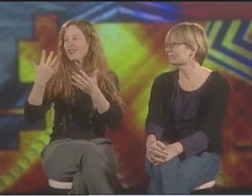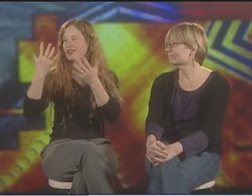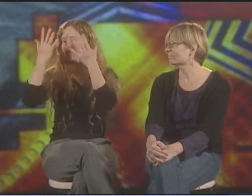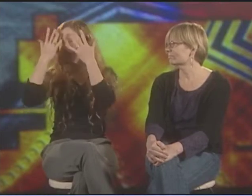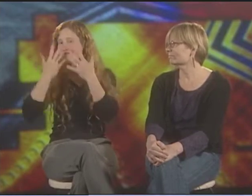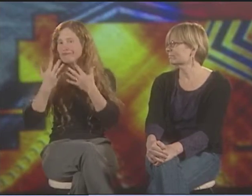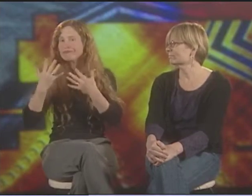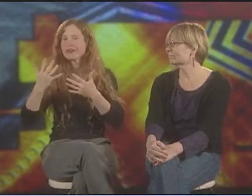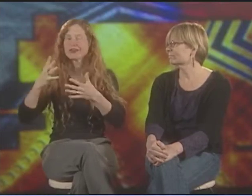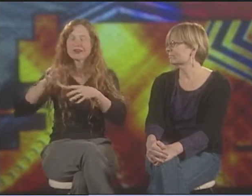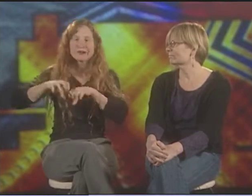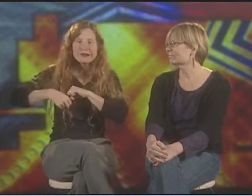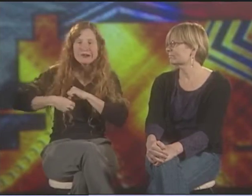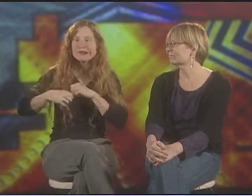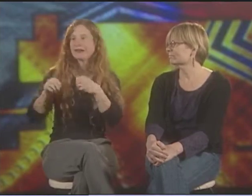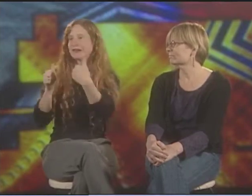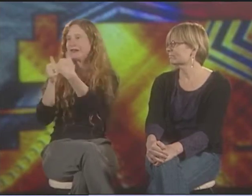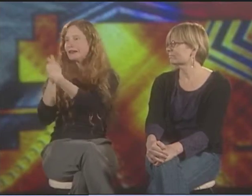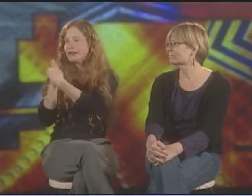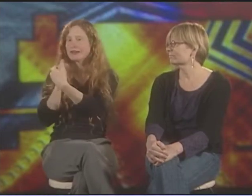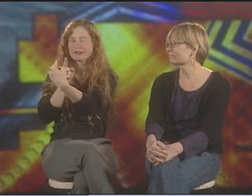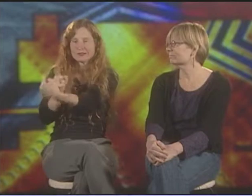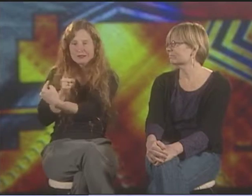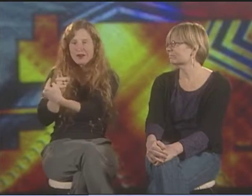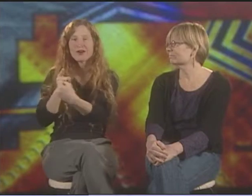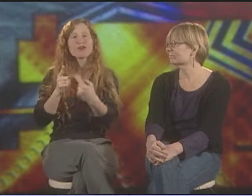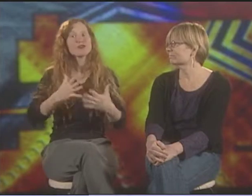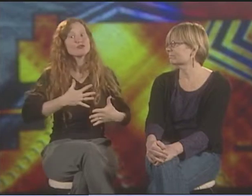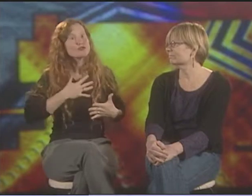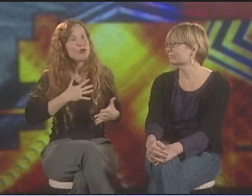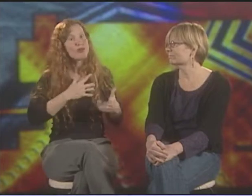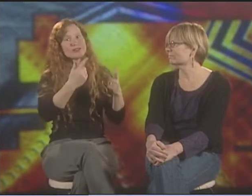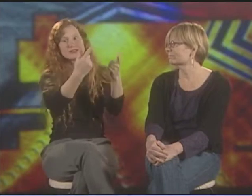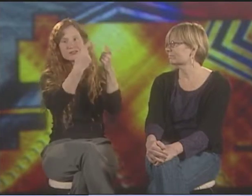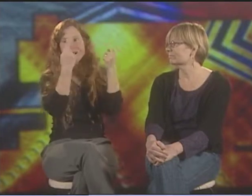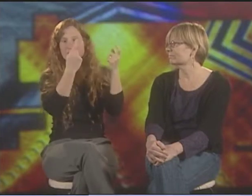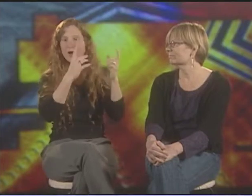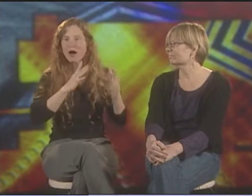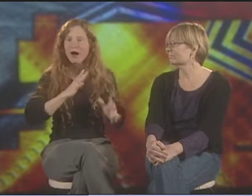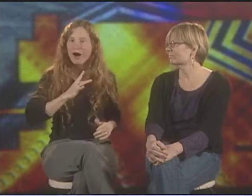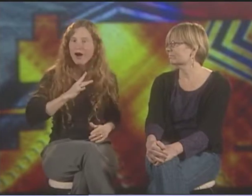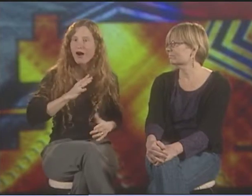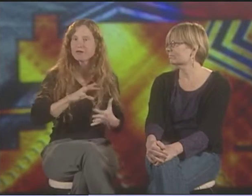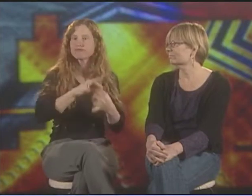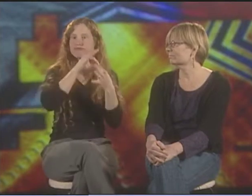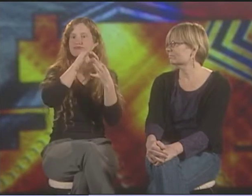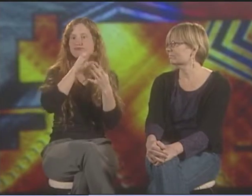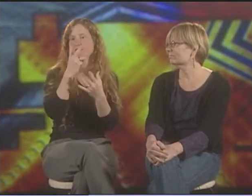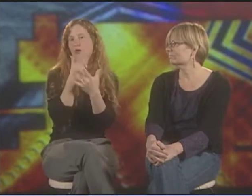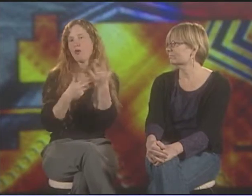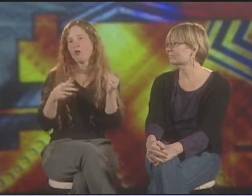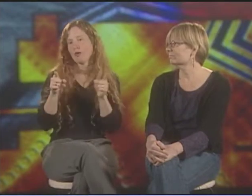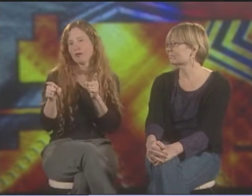WHAT IT'S LIKE. THERE'S SORROW, THERE'S ANGUISH, THERE ARE CHALLENGES, THERE ARE STRUGGLES, BUT THERE'S ALSO JOY AND CELEBRATION AS WELL.